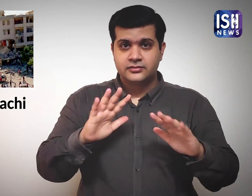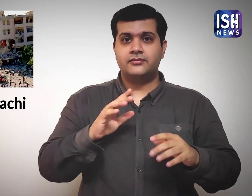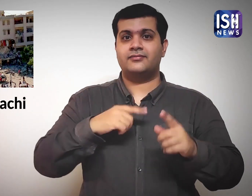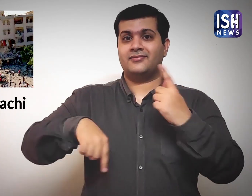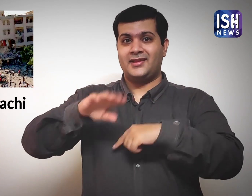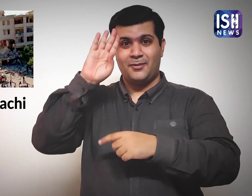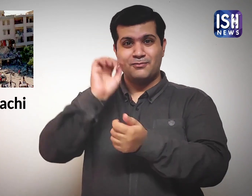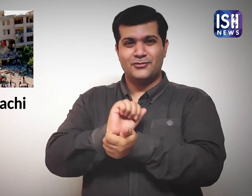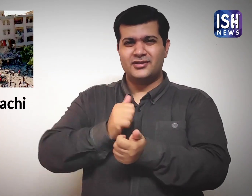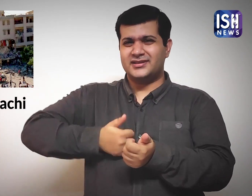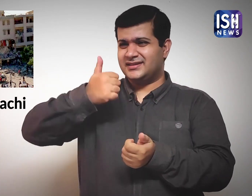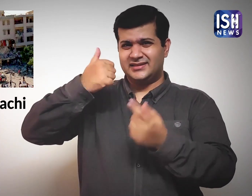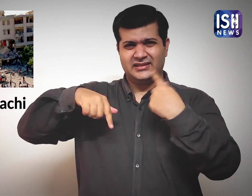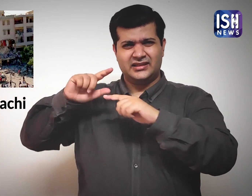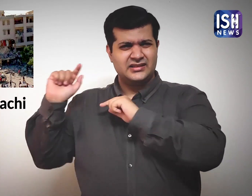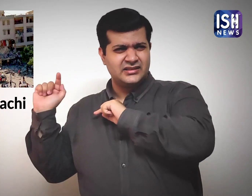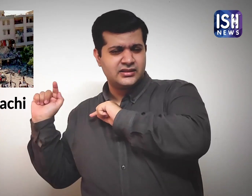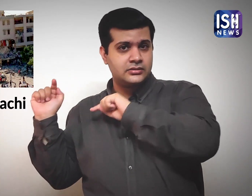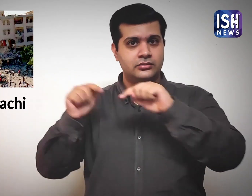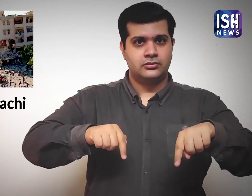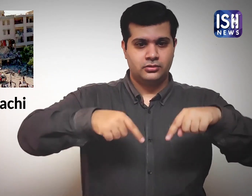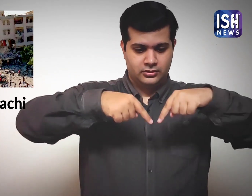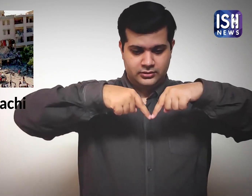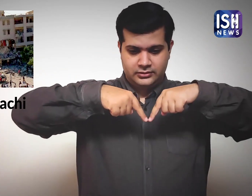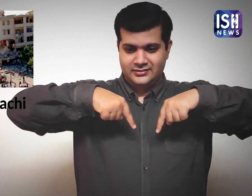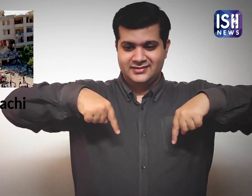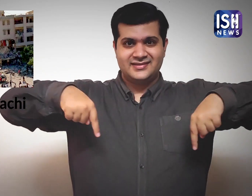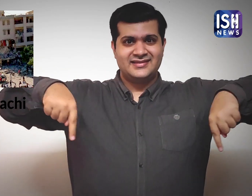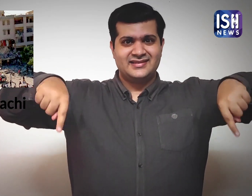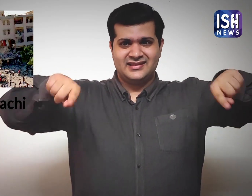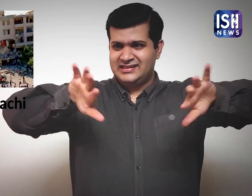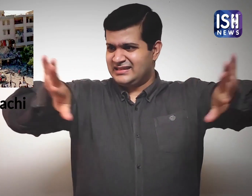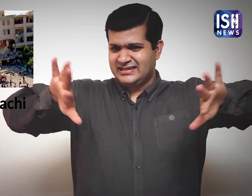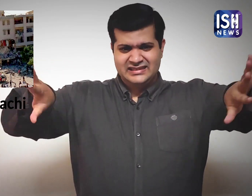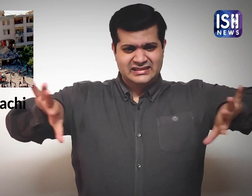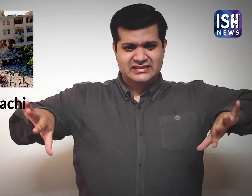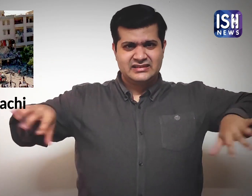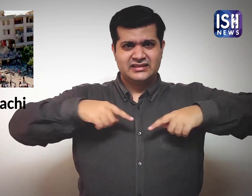Police reached the spot and cordoned off the area.